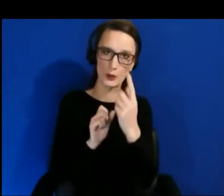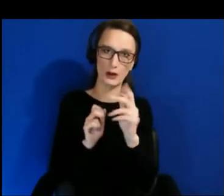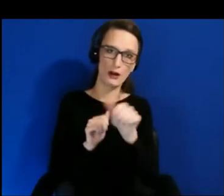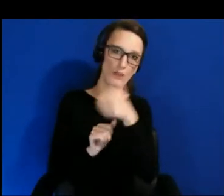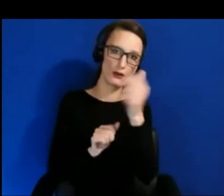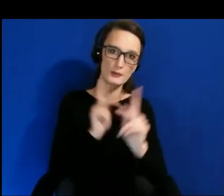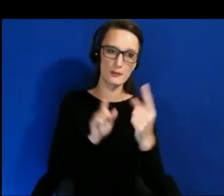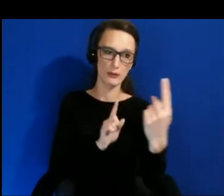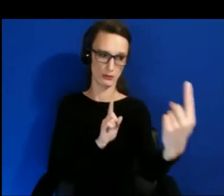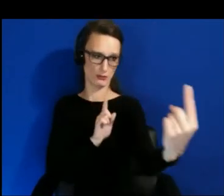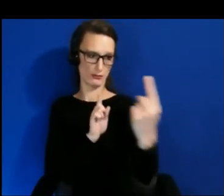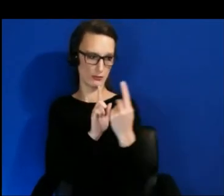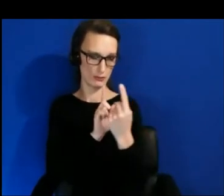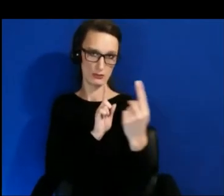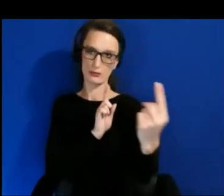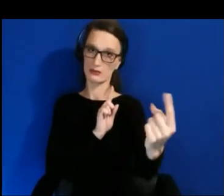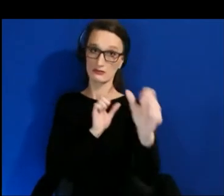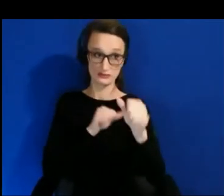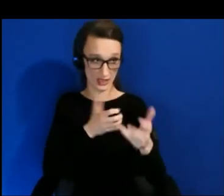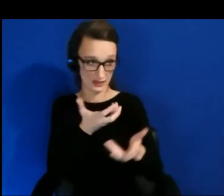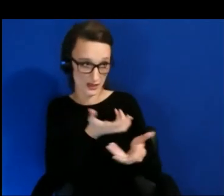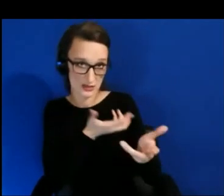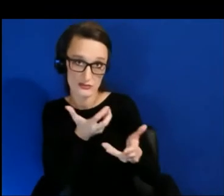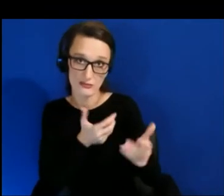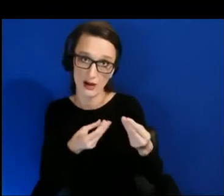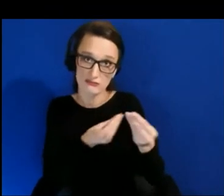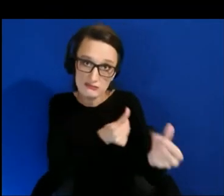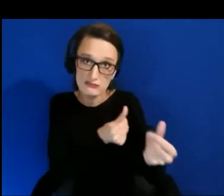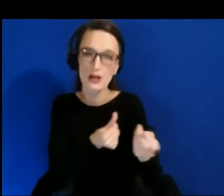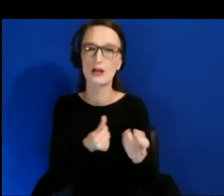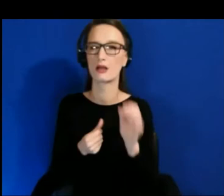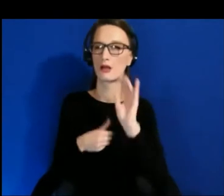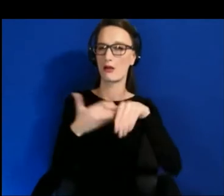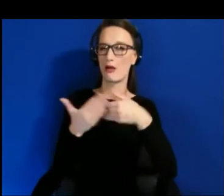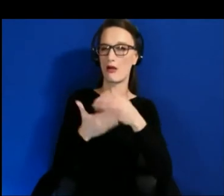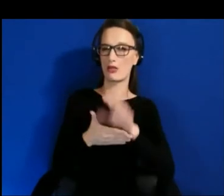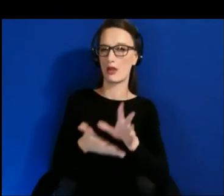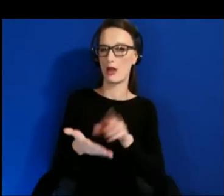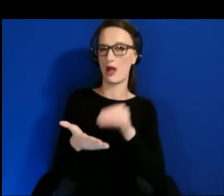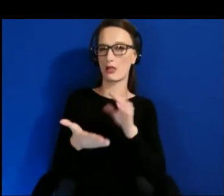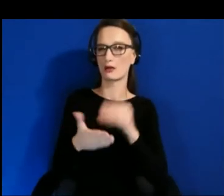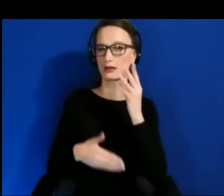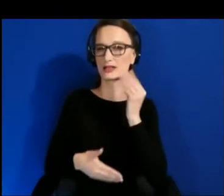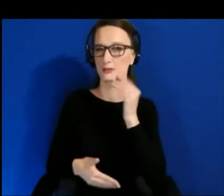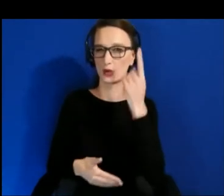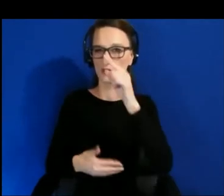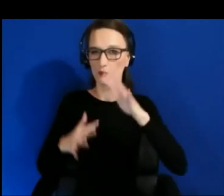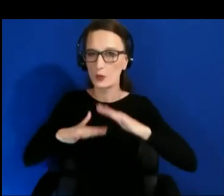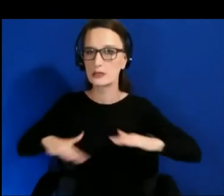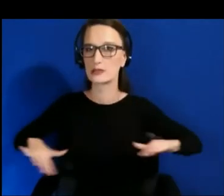All of this learning experience of spatial design is much more closer to an architecture project